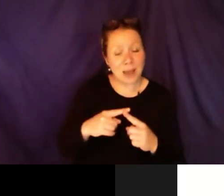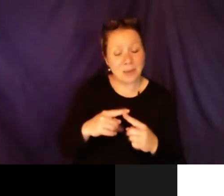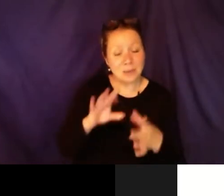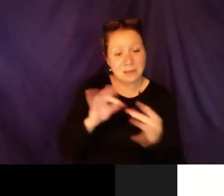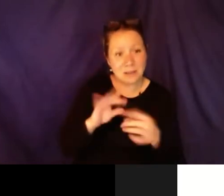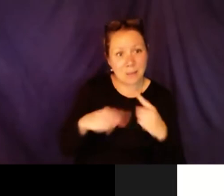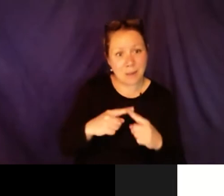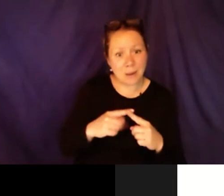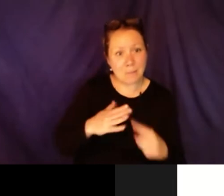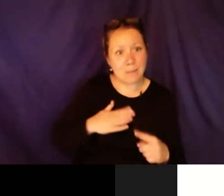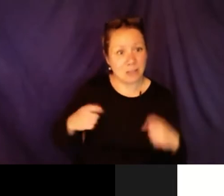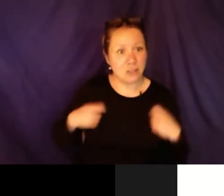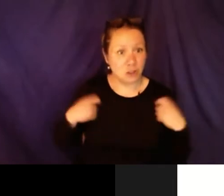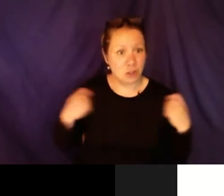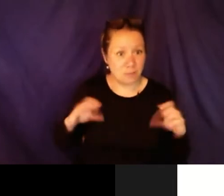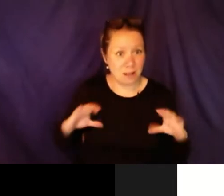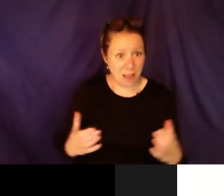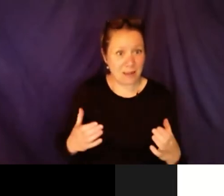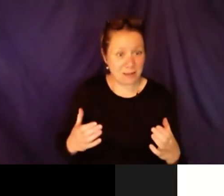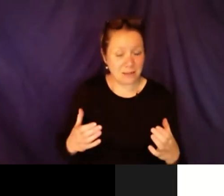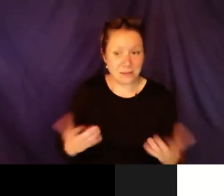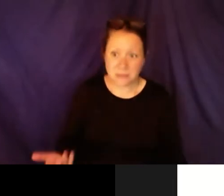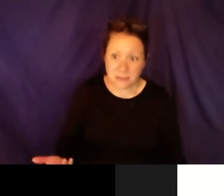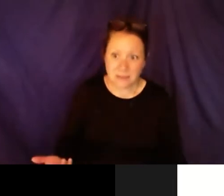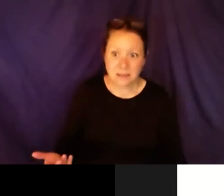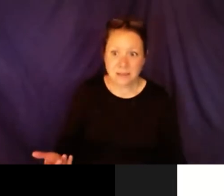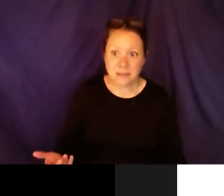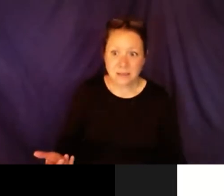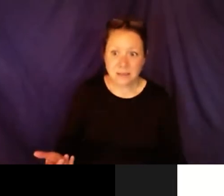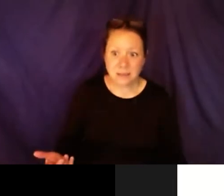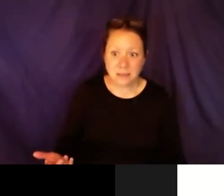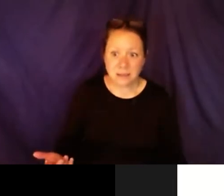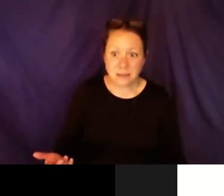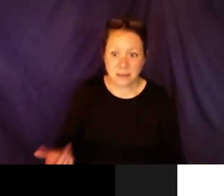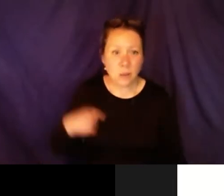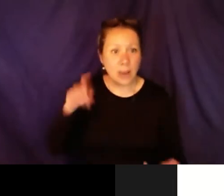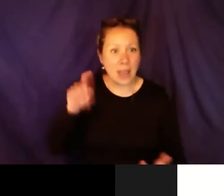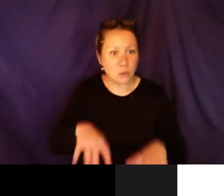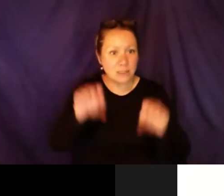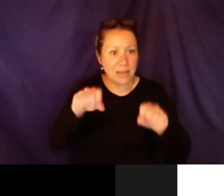buttons on the doors and simple things like that. Also, when I was saying about